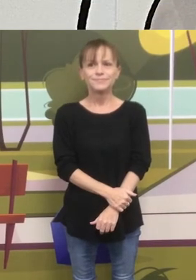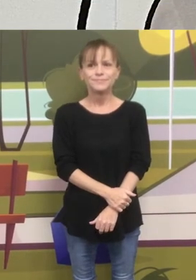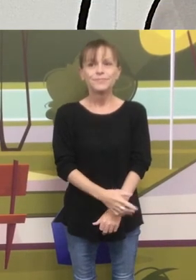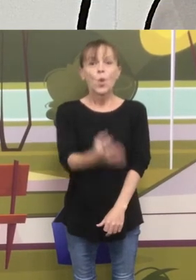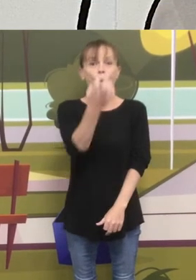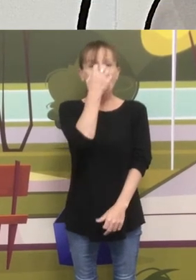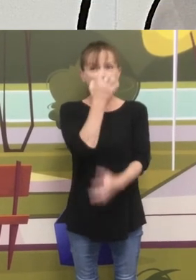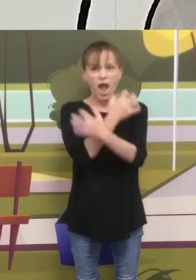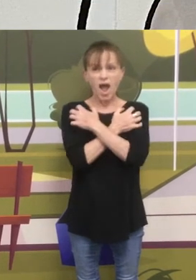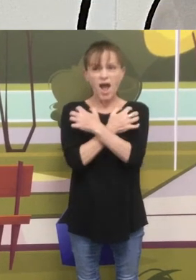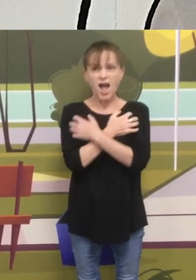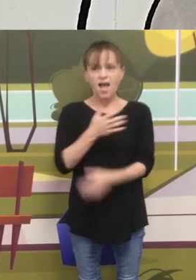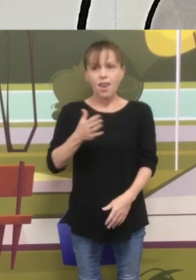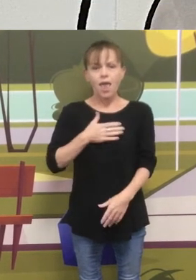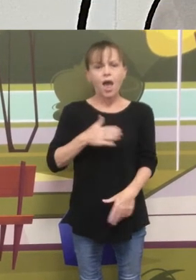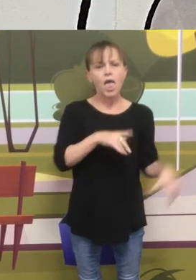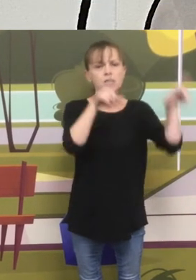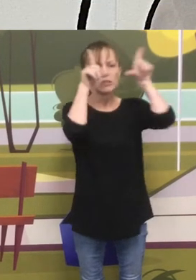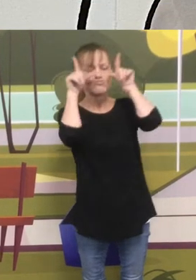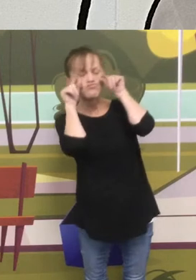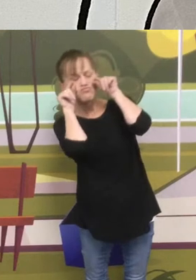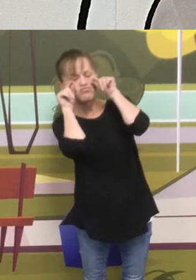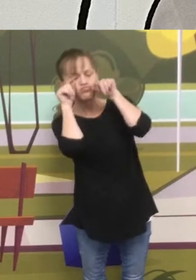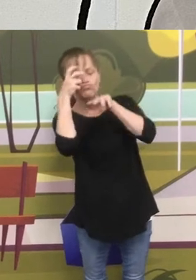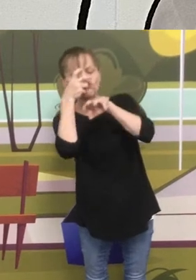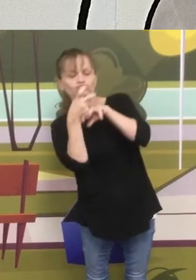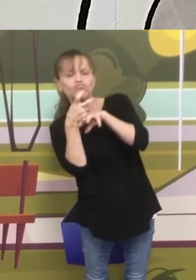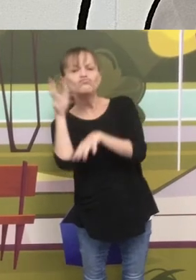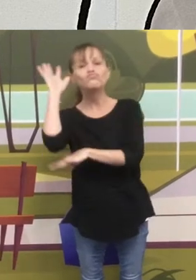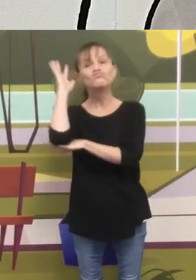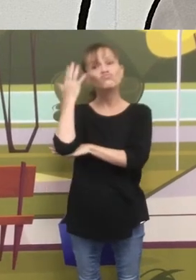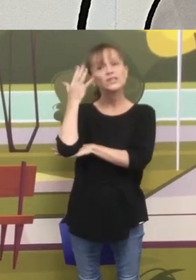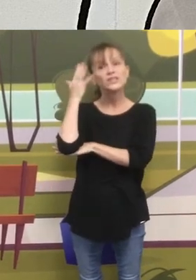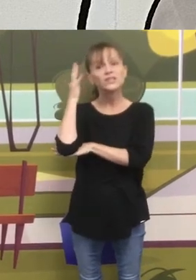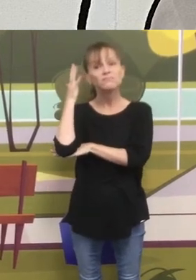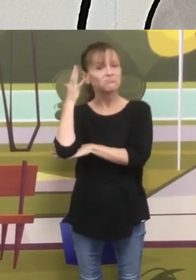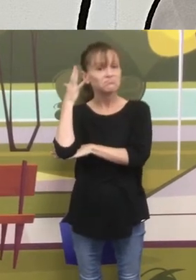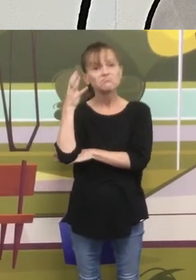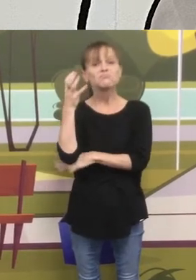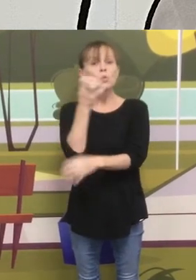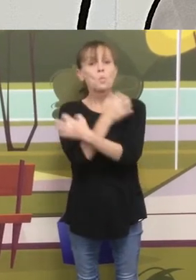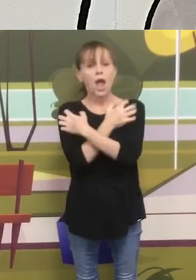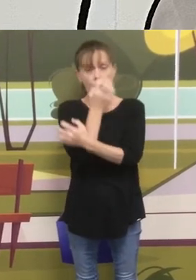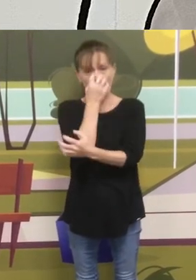Koalas like to sleep in trees, koalas like to eat gum leaves,